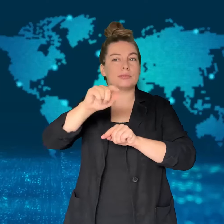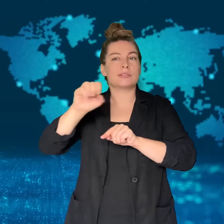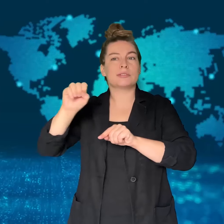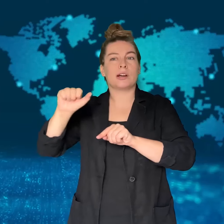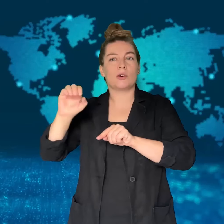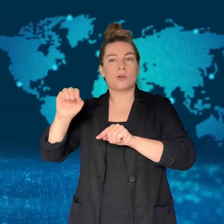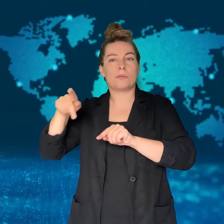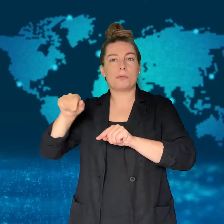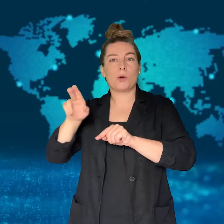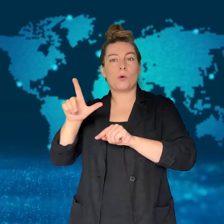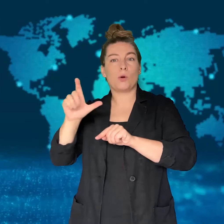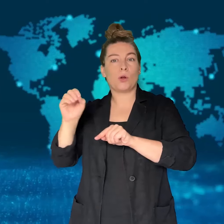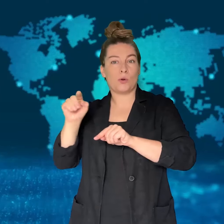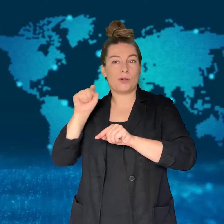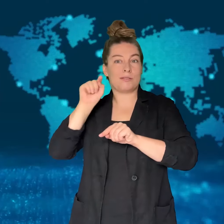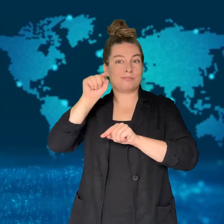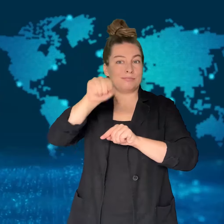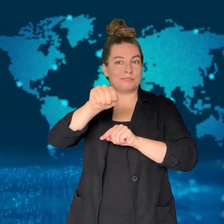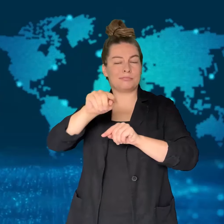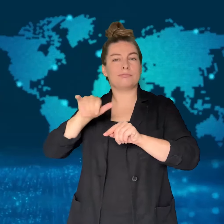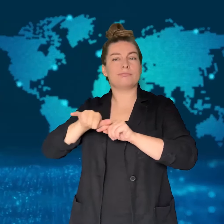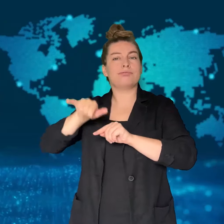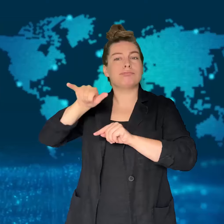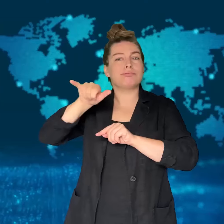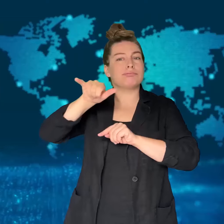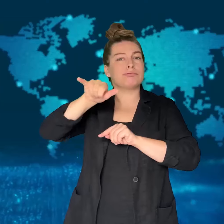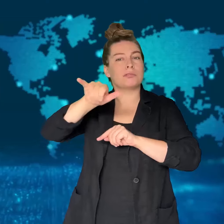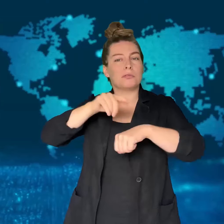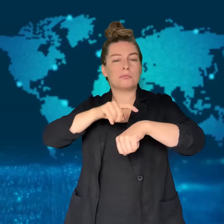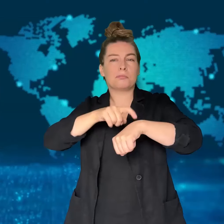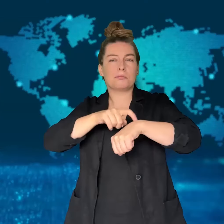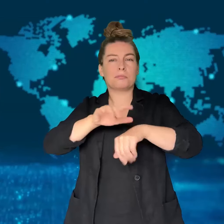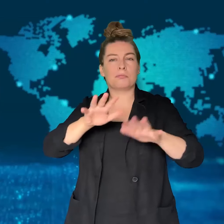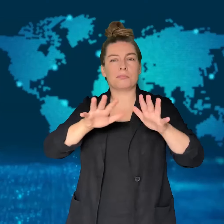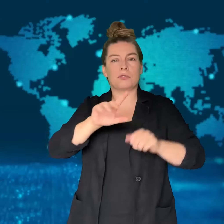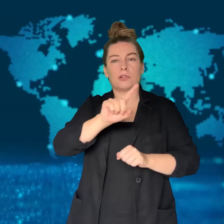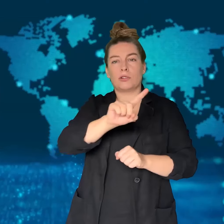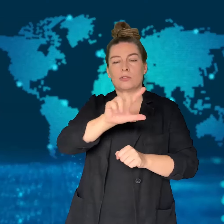Brazilian airline Voepass.